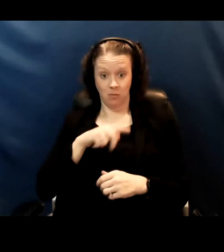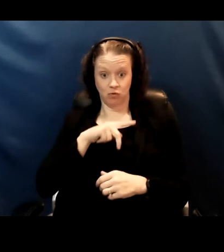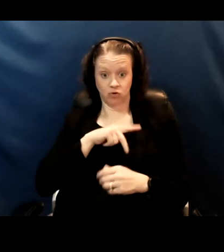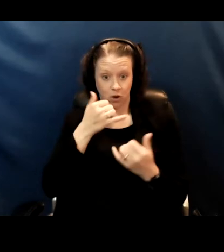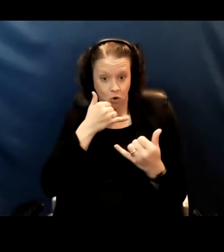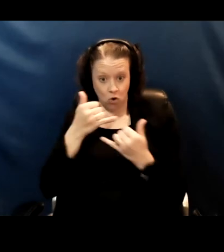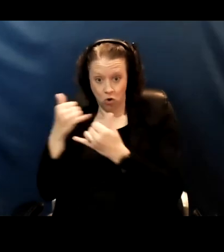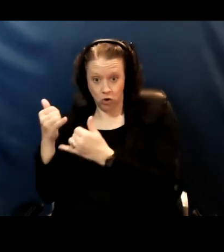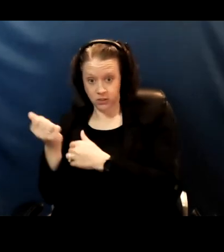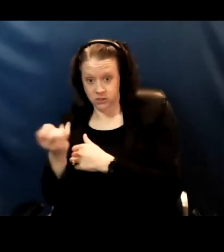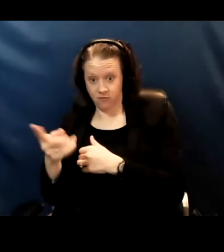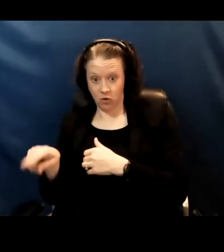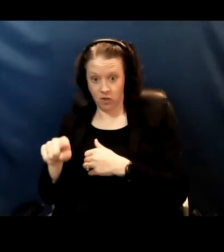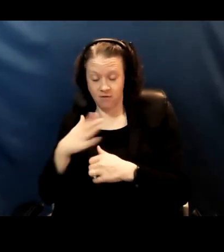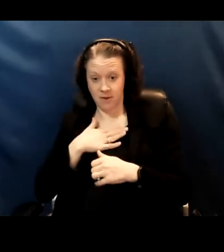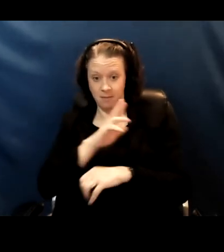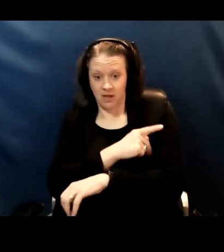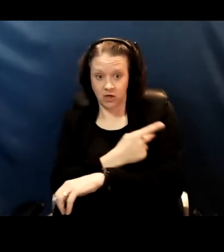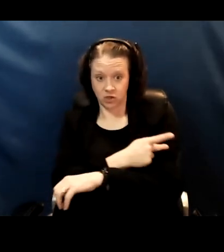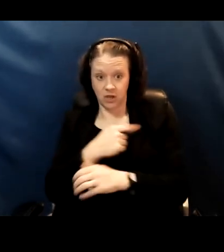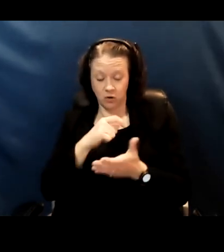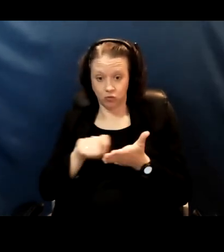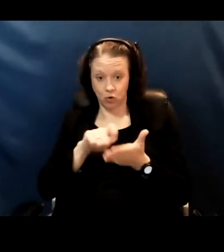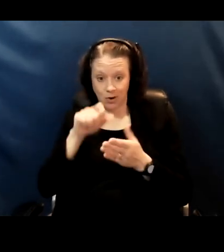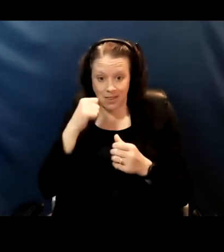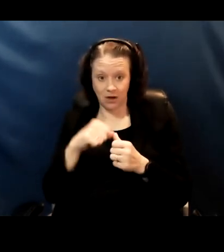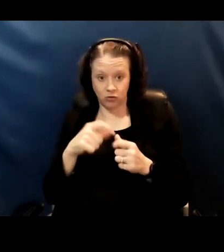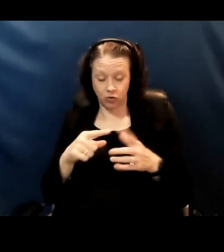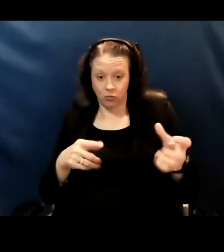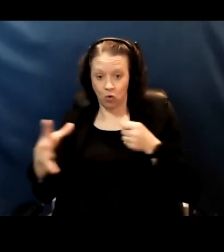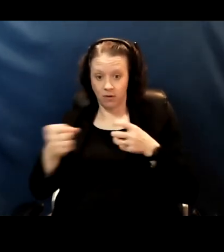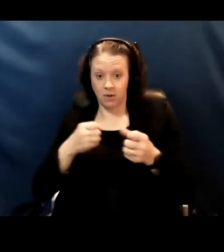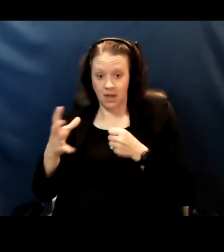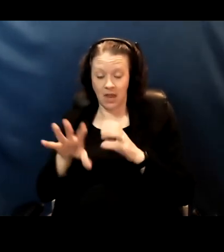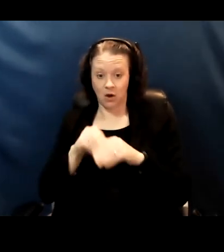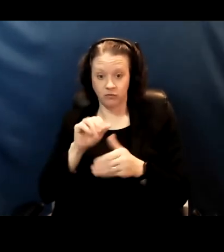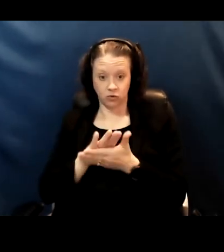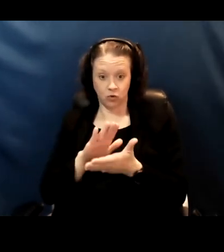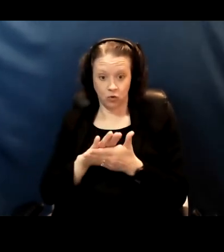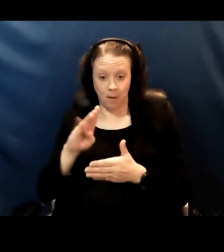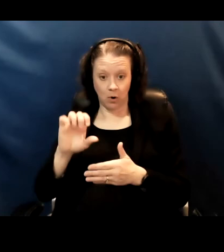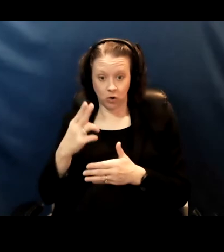and wrote letters to pull them out of school in March of 2020 because I had no idea how this virus transmitted